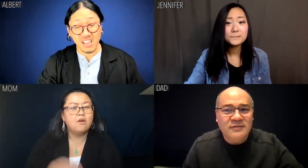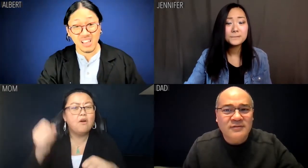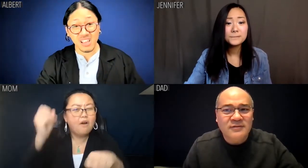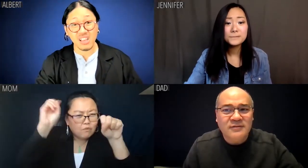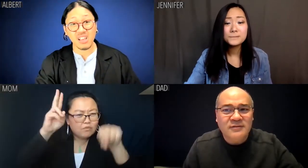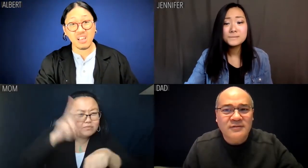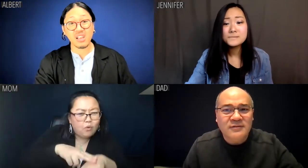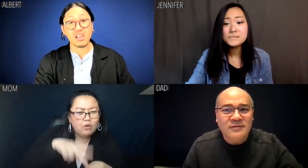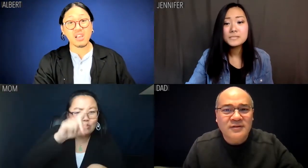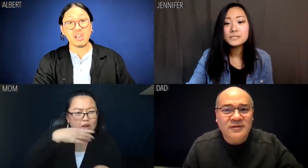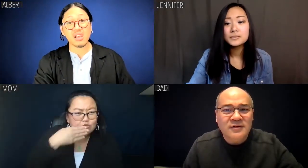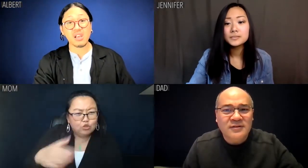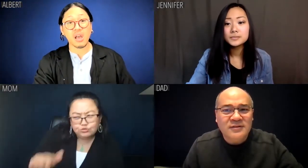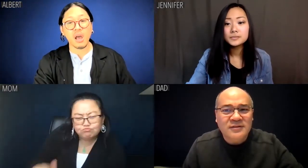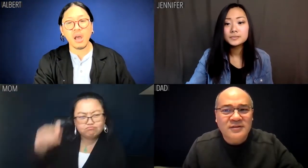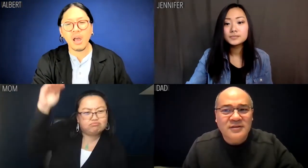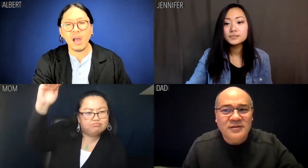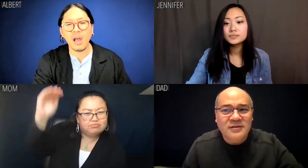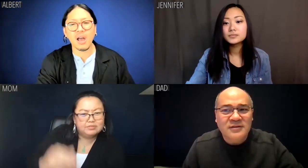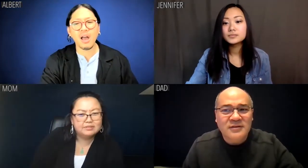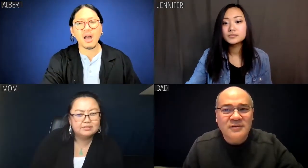Mom: Of course, you had a childhood!